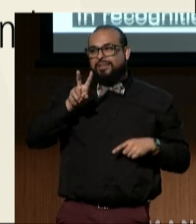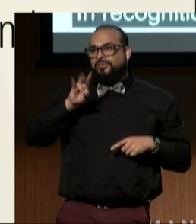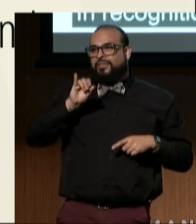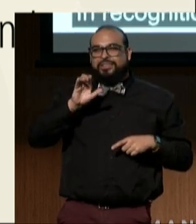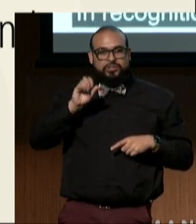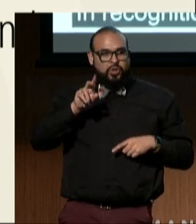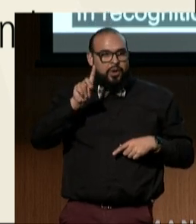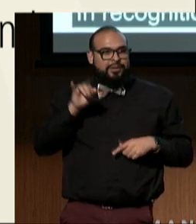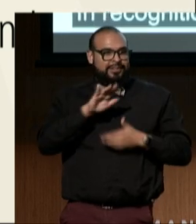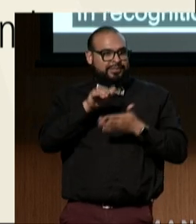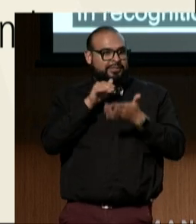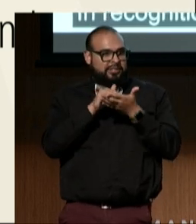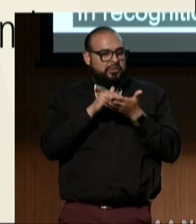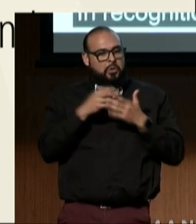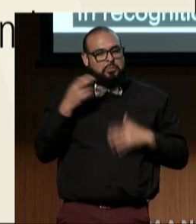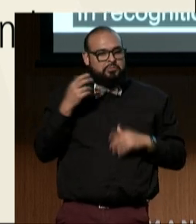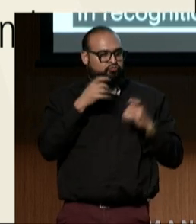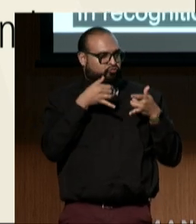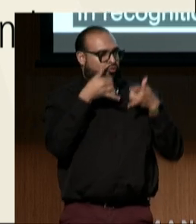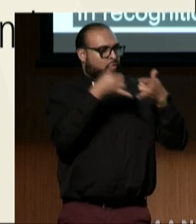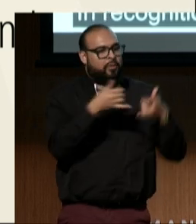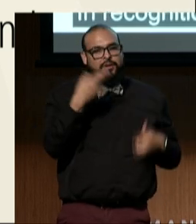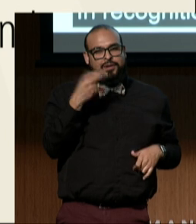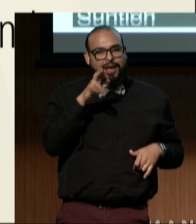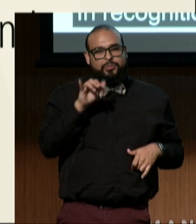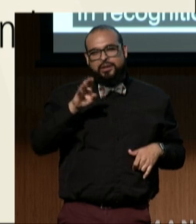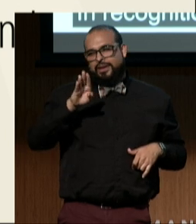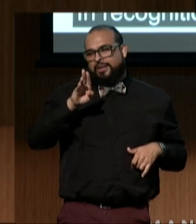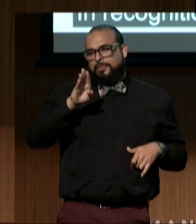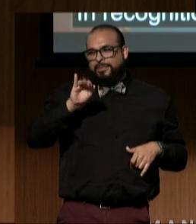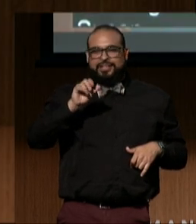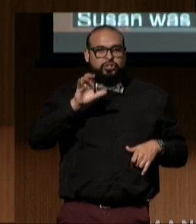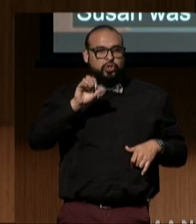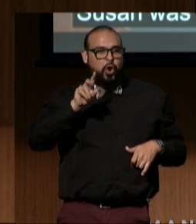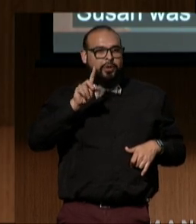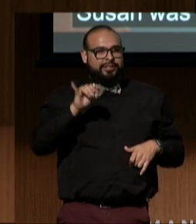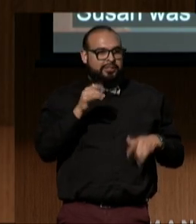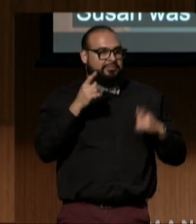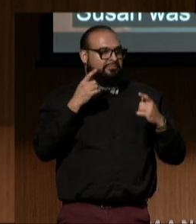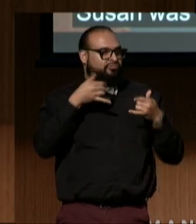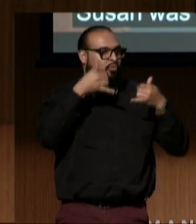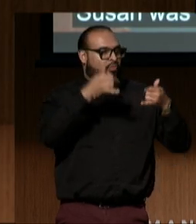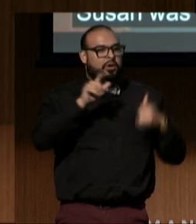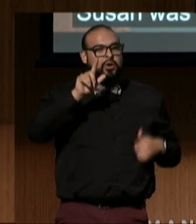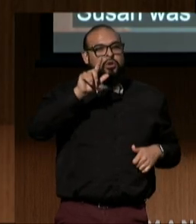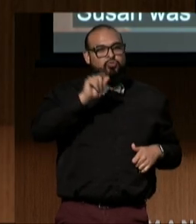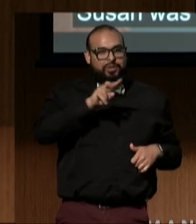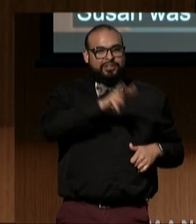the Henry Viscardi Achievement Award in 2022. Now, would you please join me in a round of applause